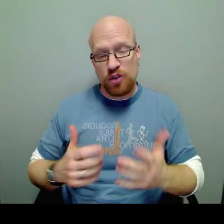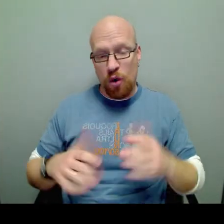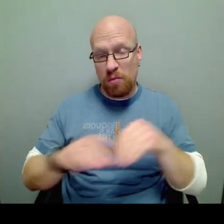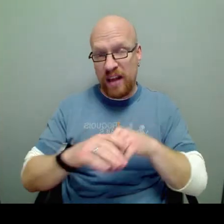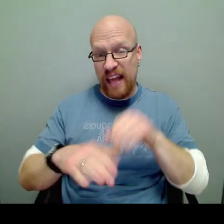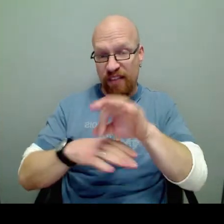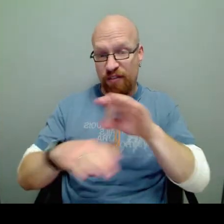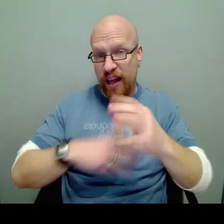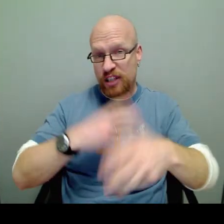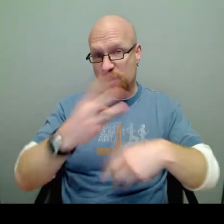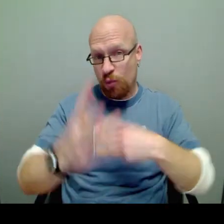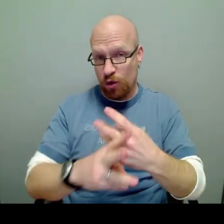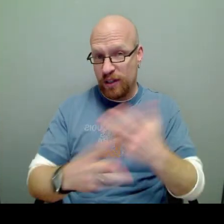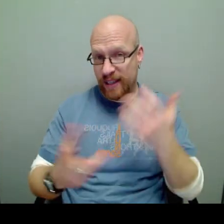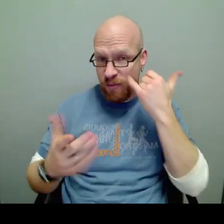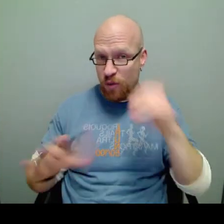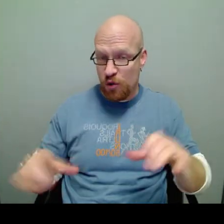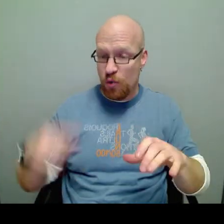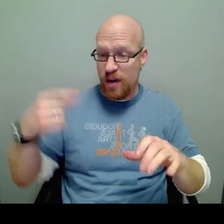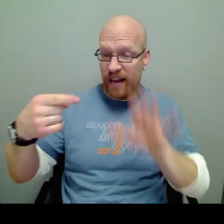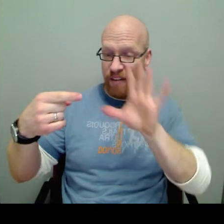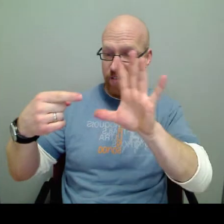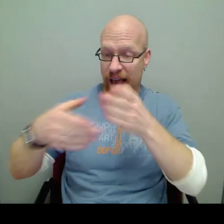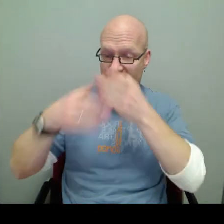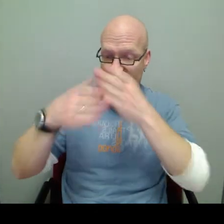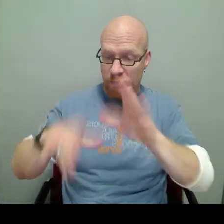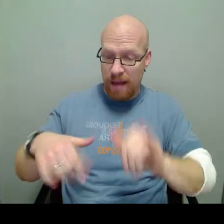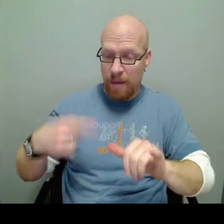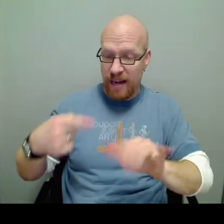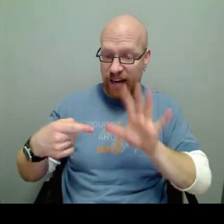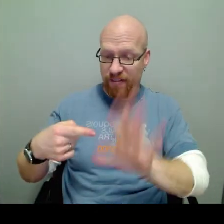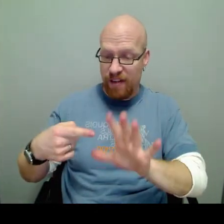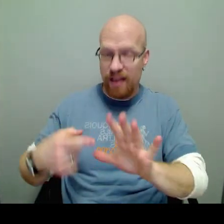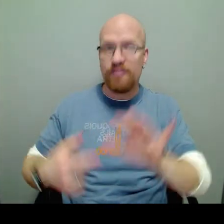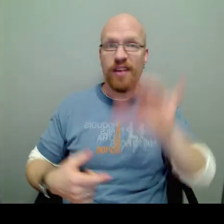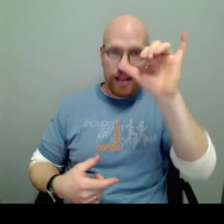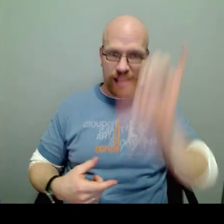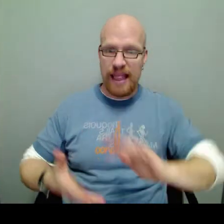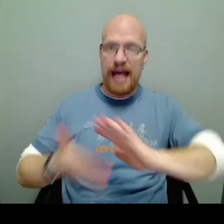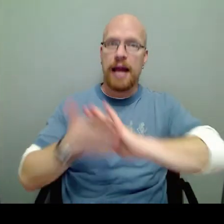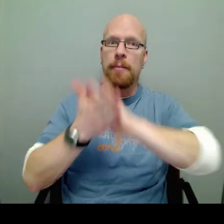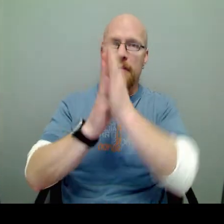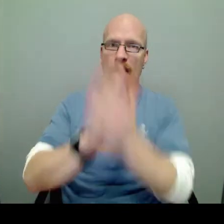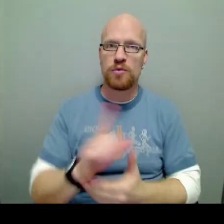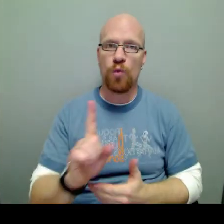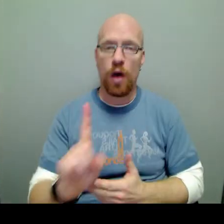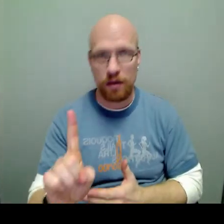So in fraction world, if we do negative 5 divided by negative 5, that becomes 1.